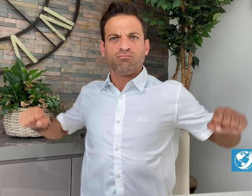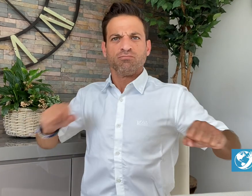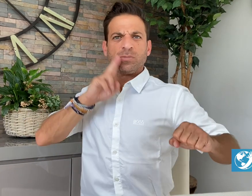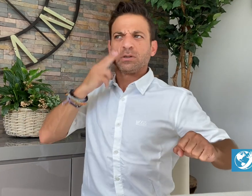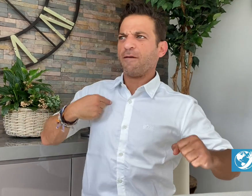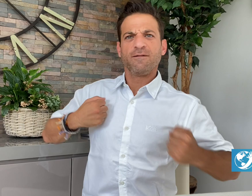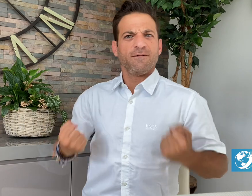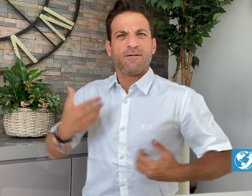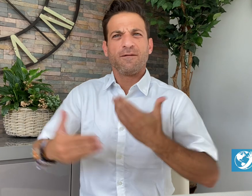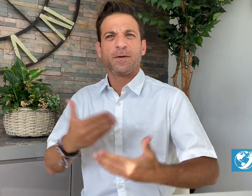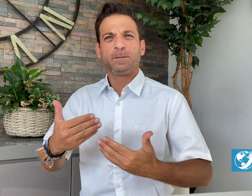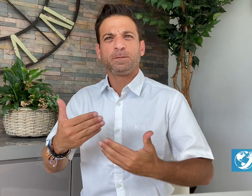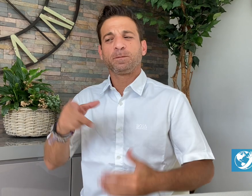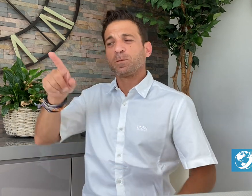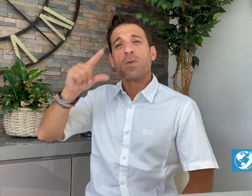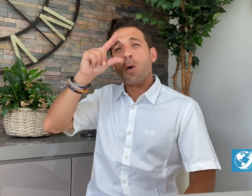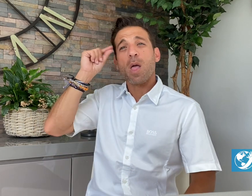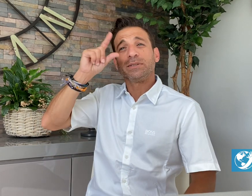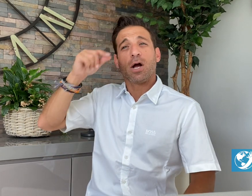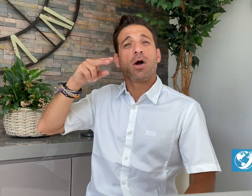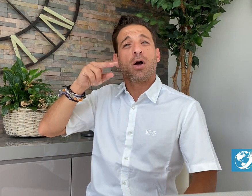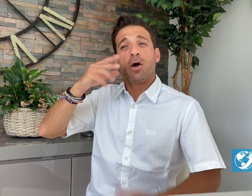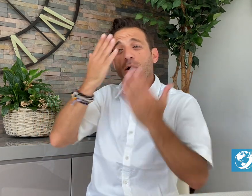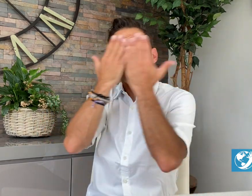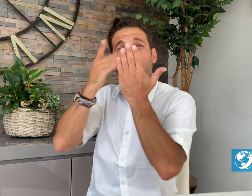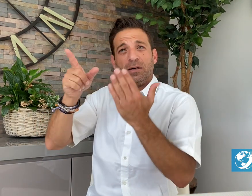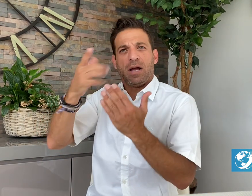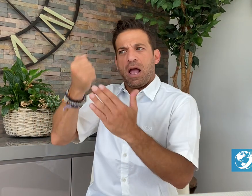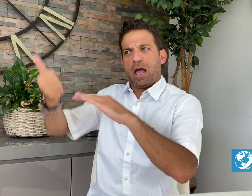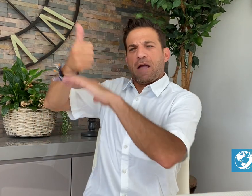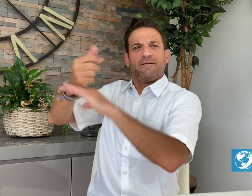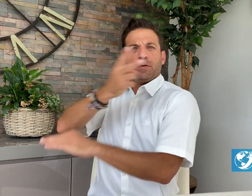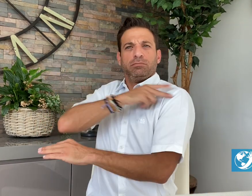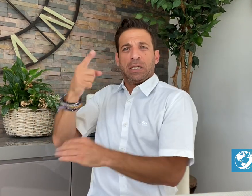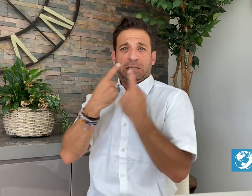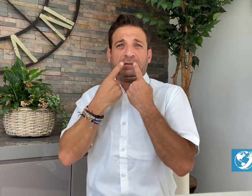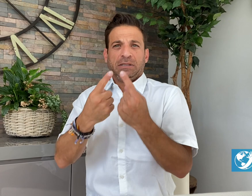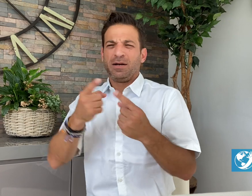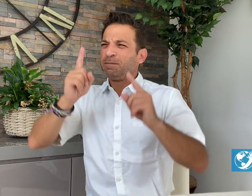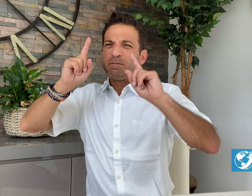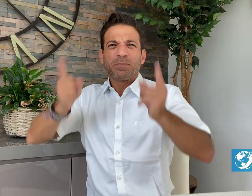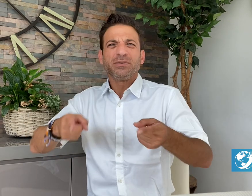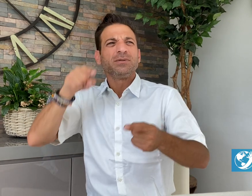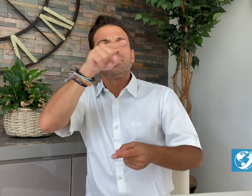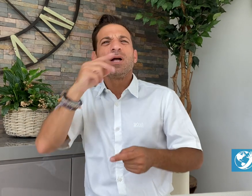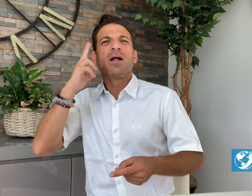at Gallaudet University said that we have to change hearing people’s